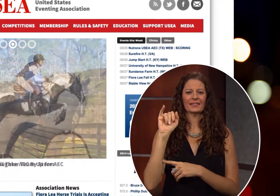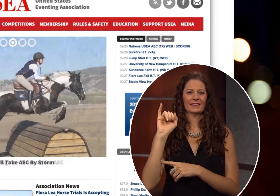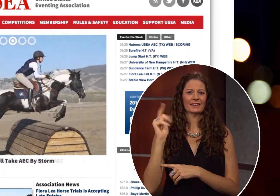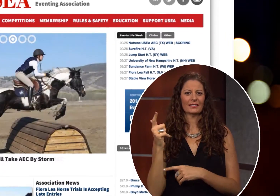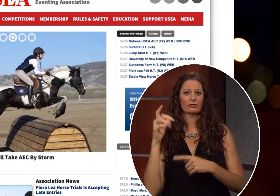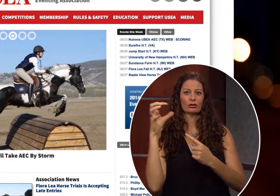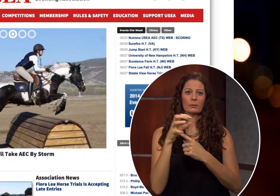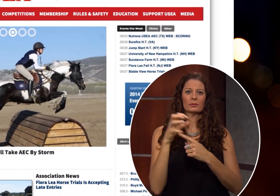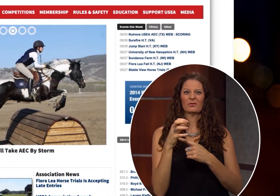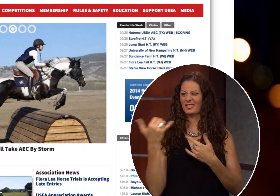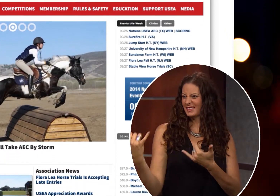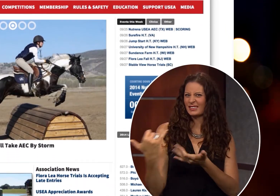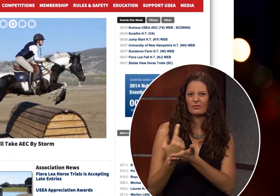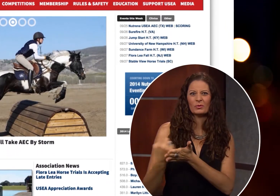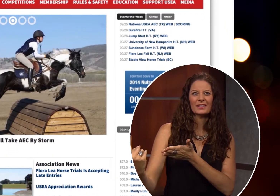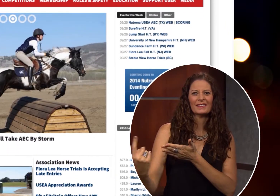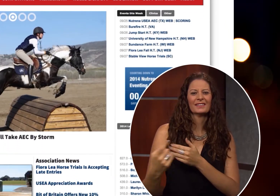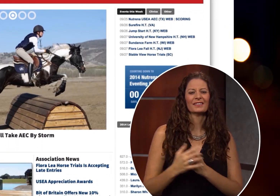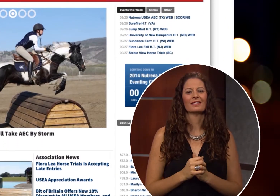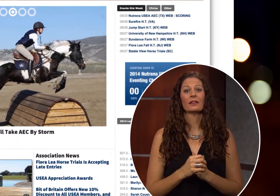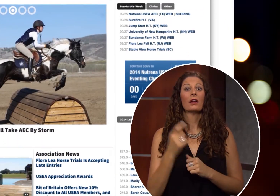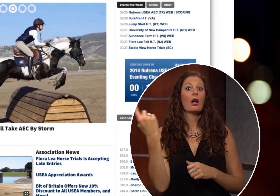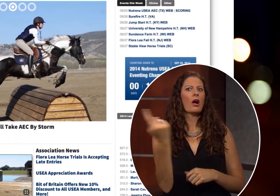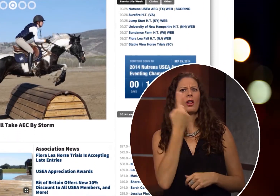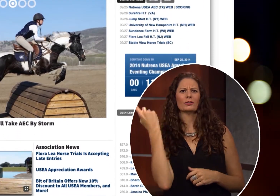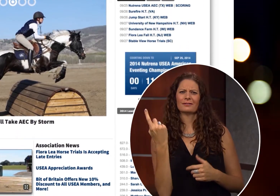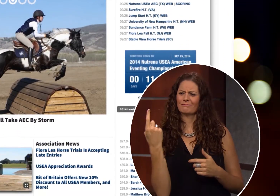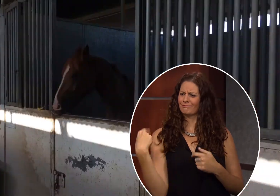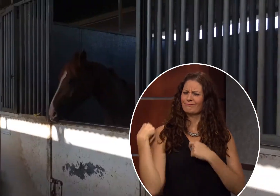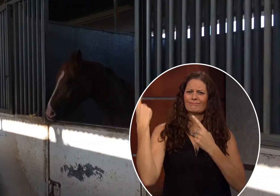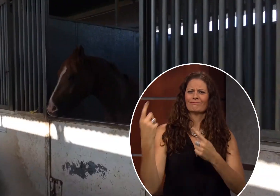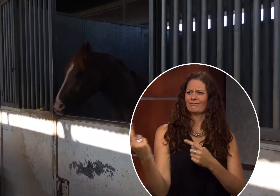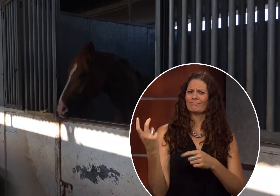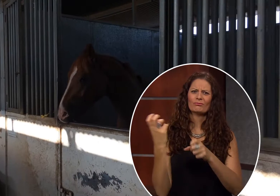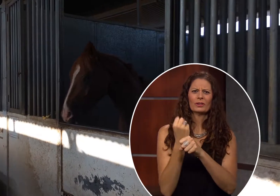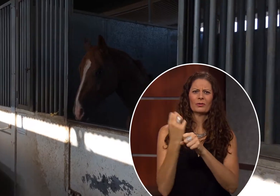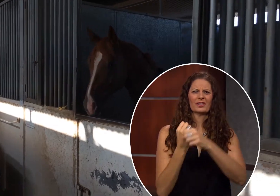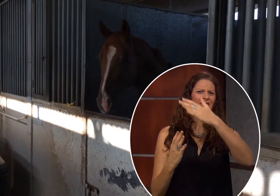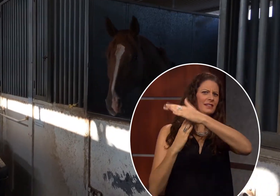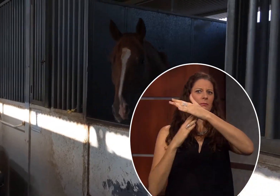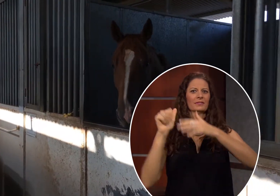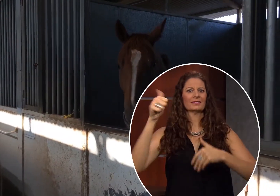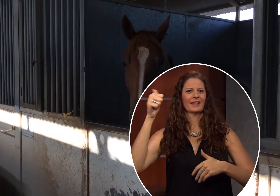week. They haven’t placed lower than top ten in this division all year. While Kimberly